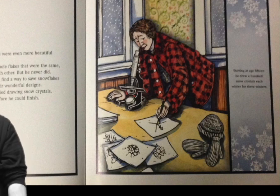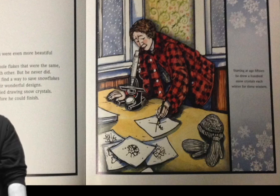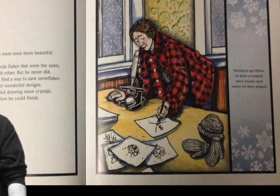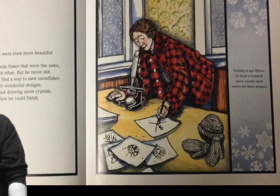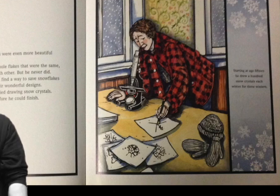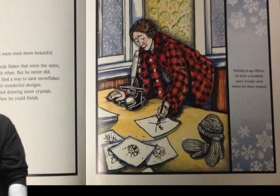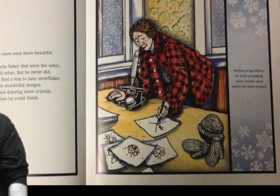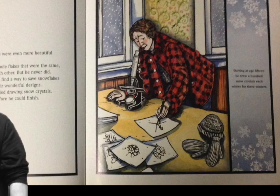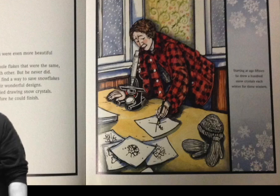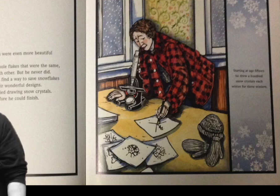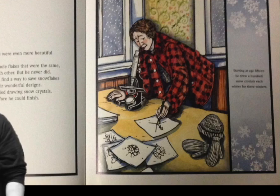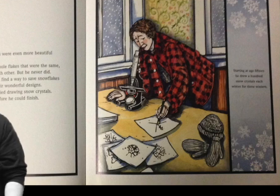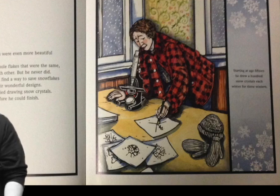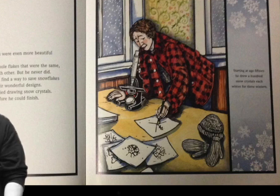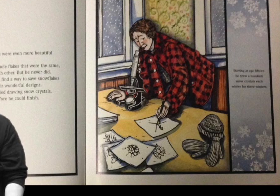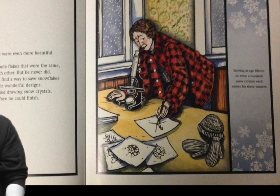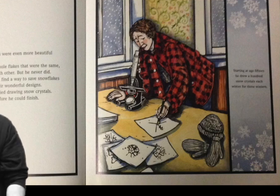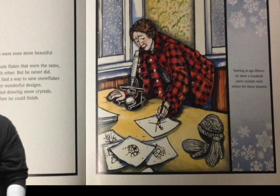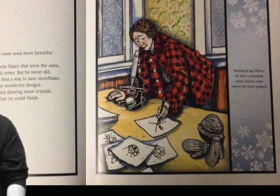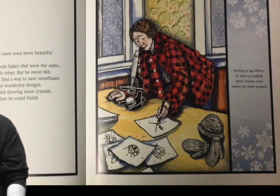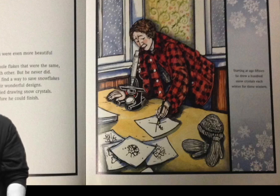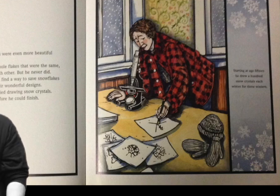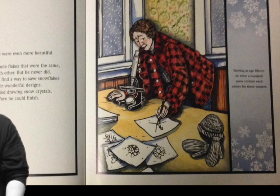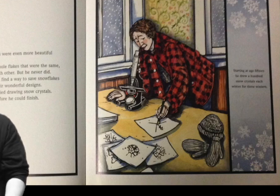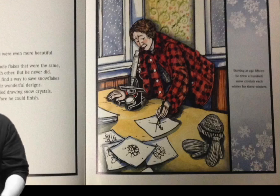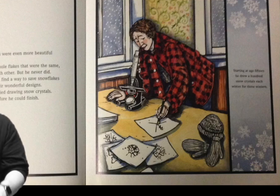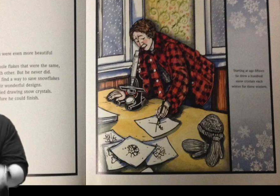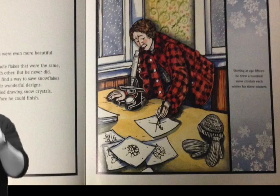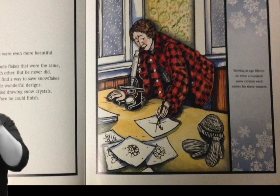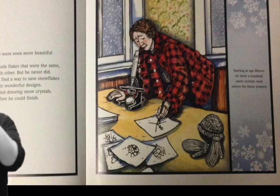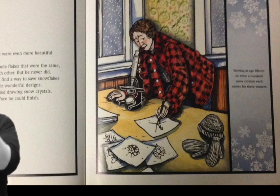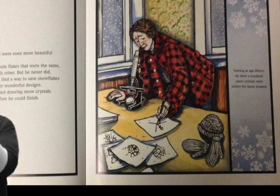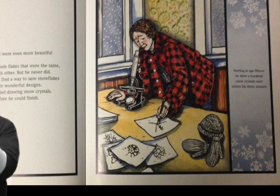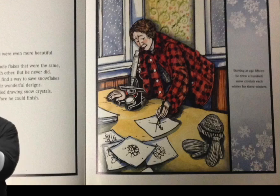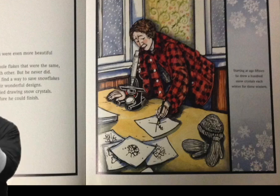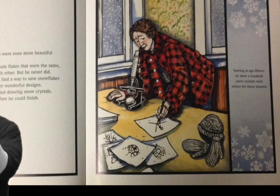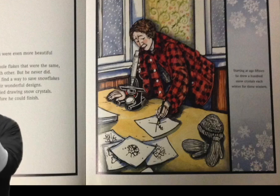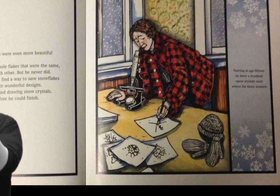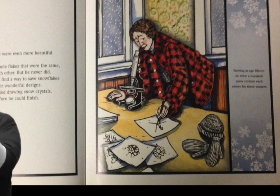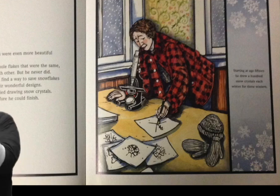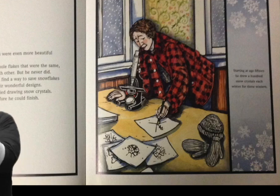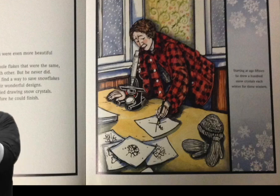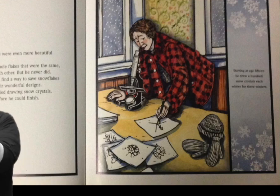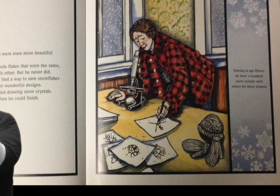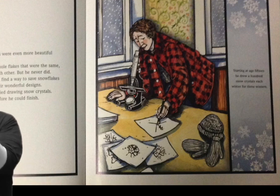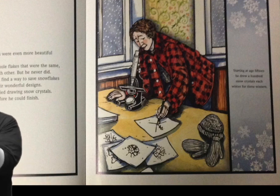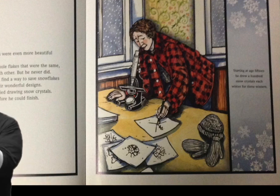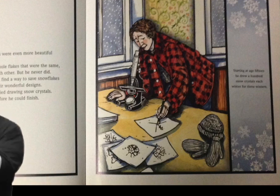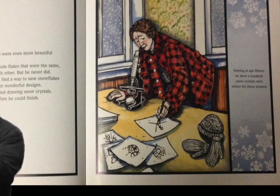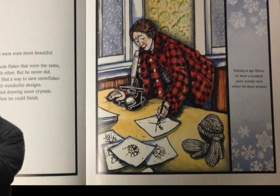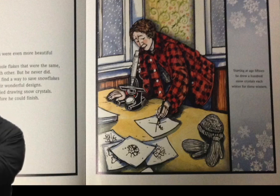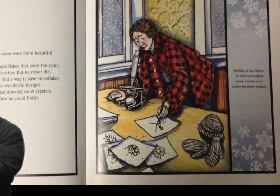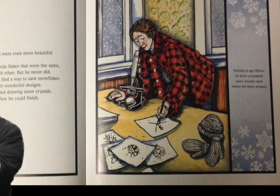For each snowflake the six branches were alike. “I found that snowflakes were masterpieces of design,” he said.